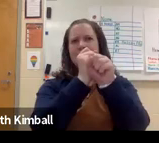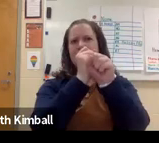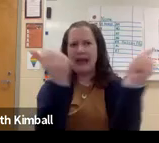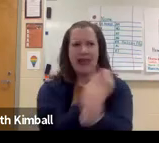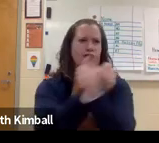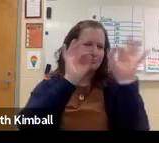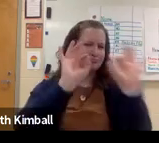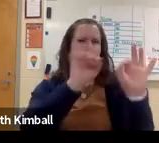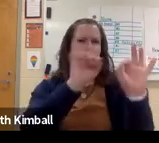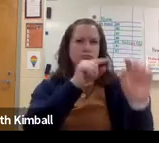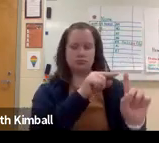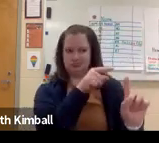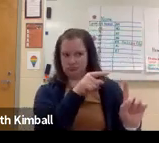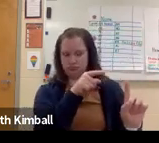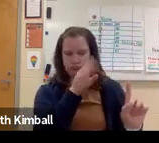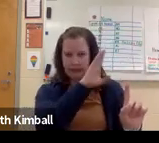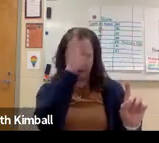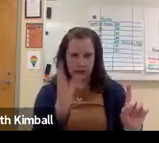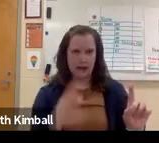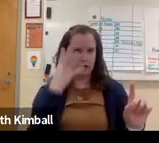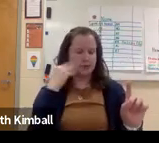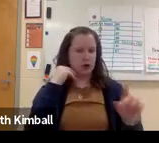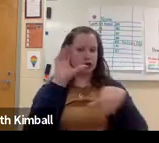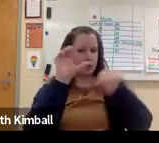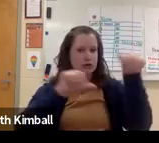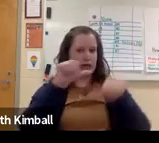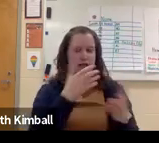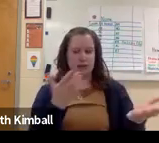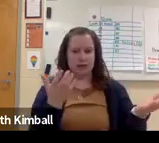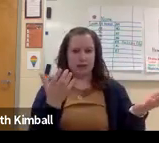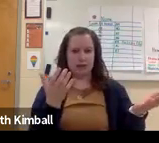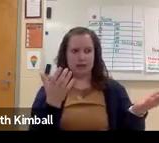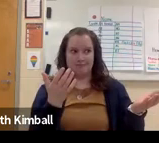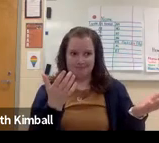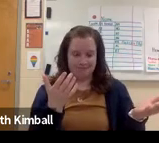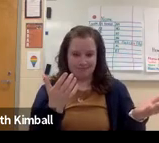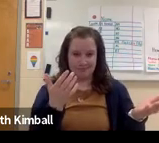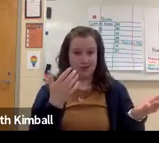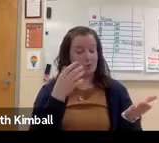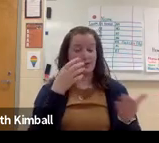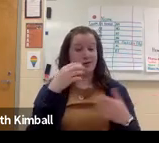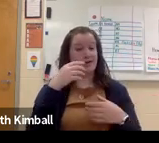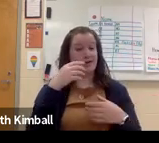that can create an entire website from scratch or if you have a student who has never